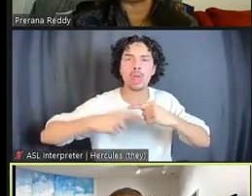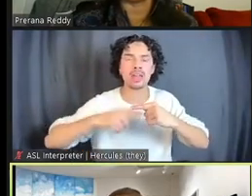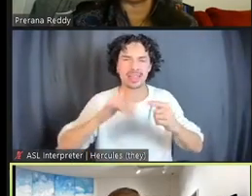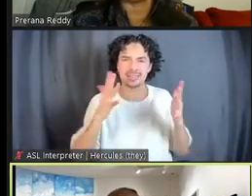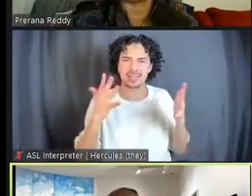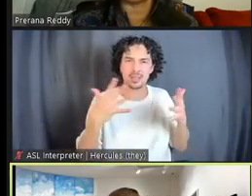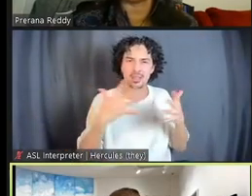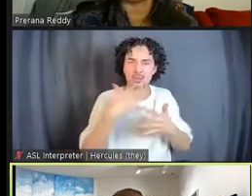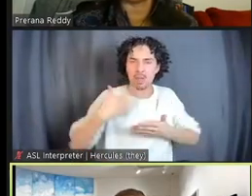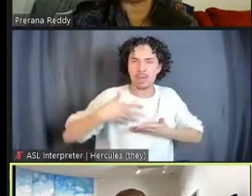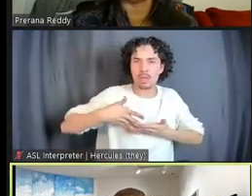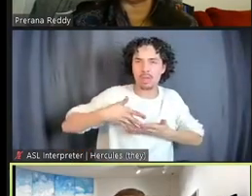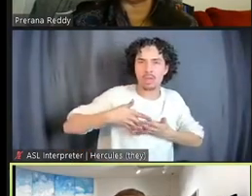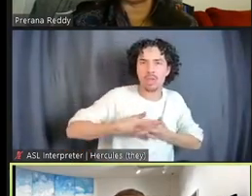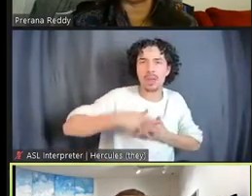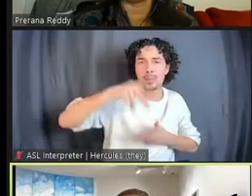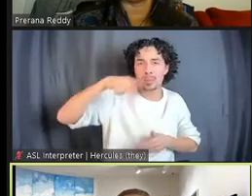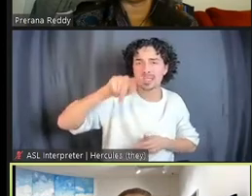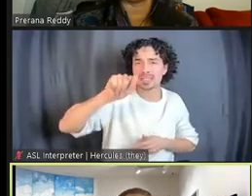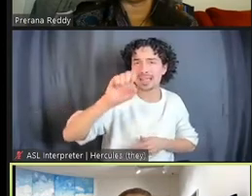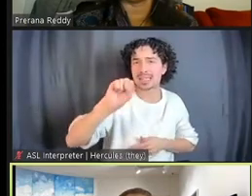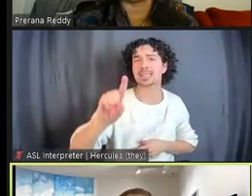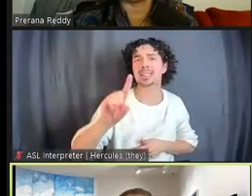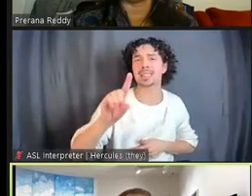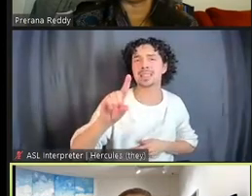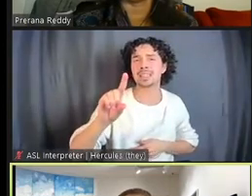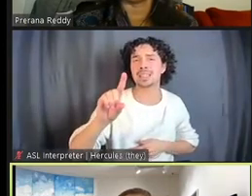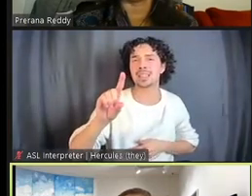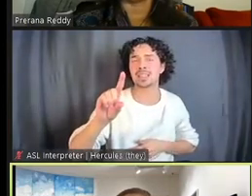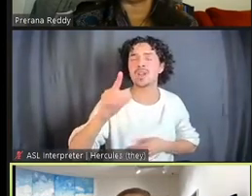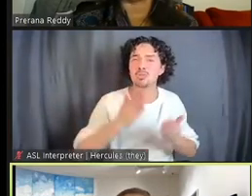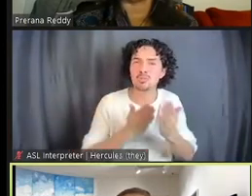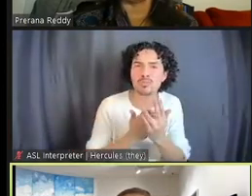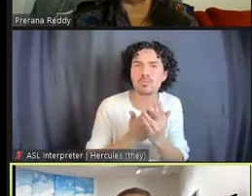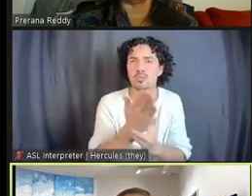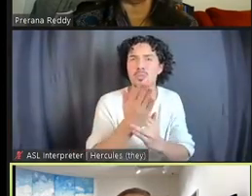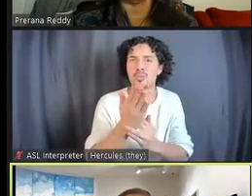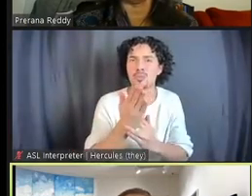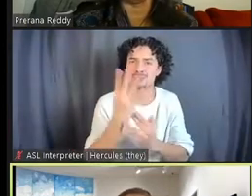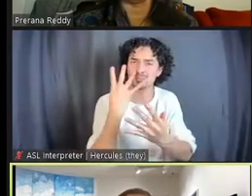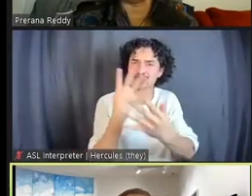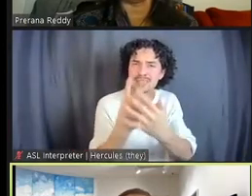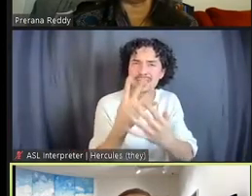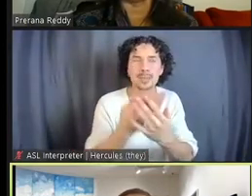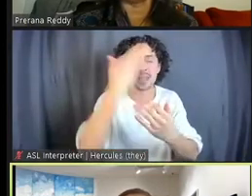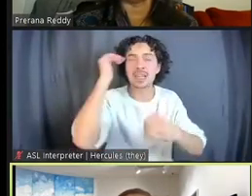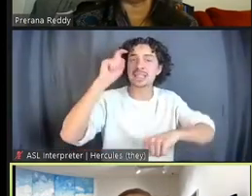post-traumatic stress of being in prison, is the way that time has been regulated.